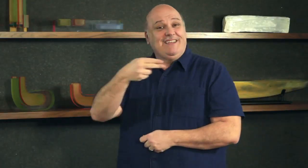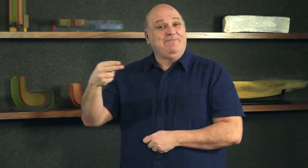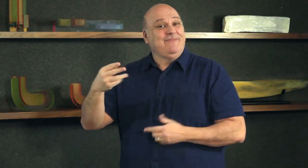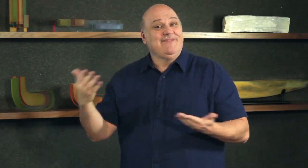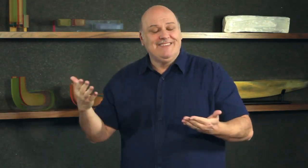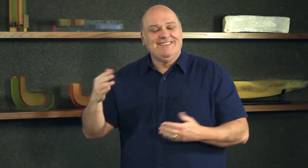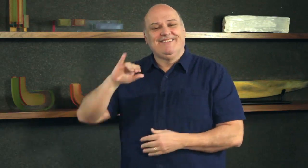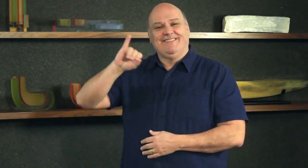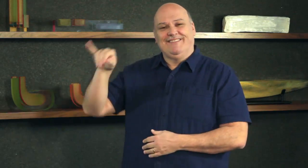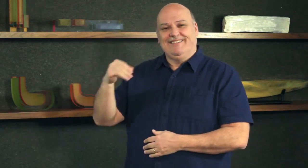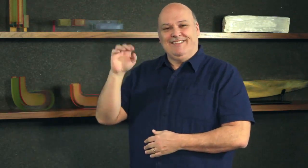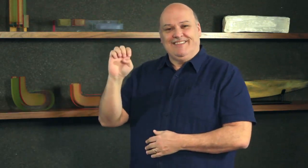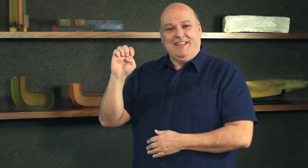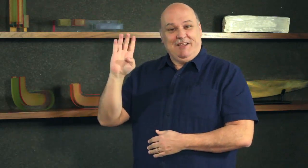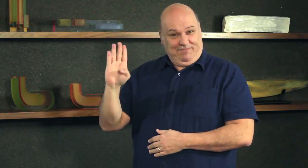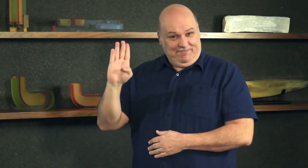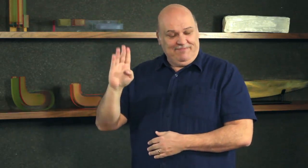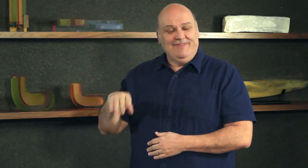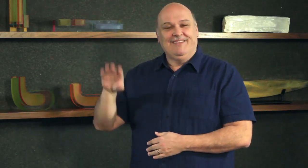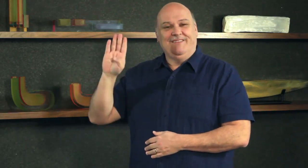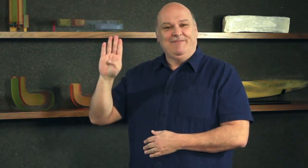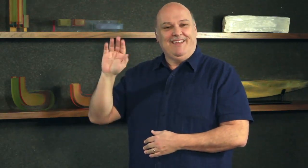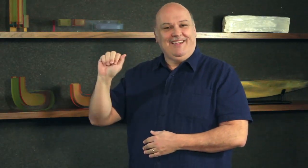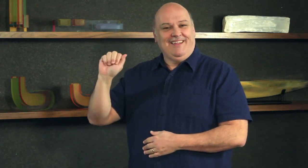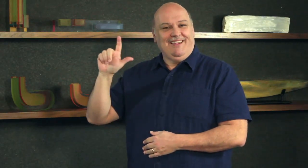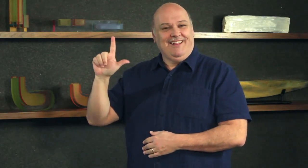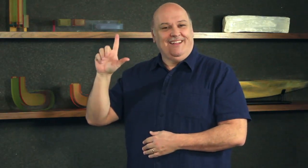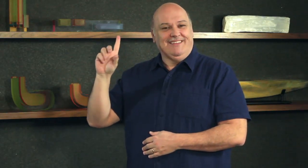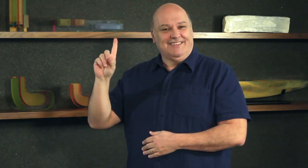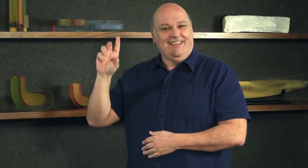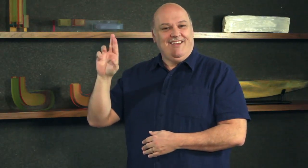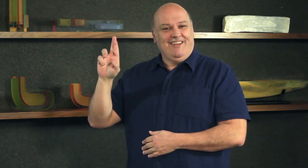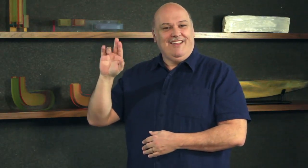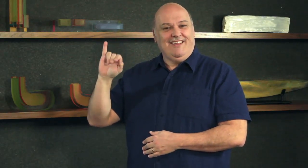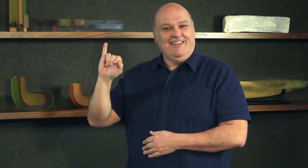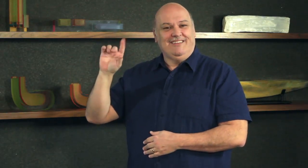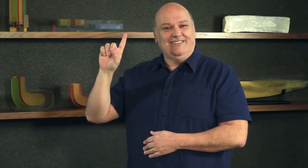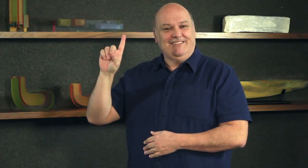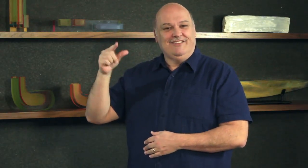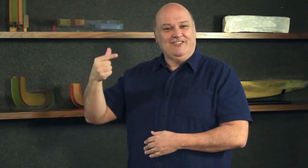How important is History and is there a